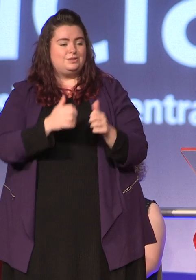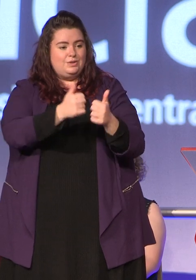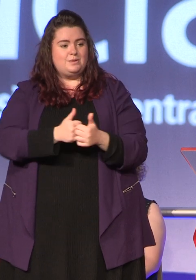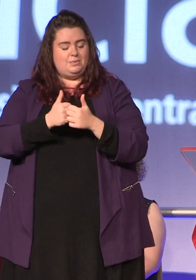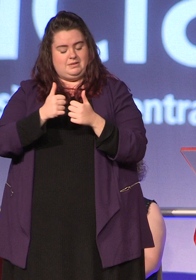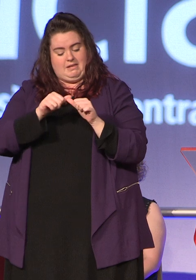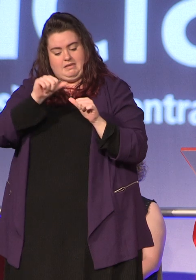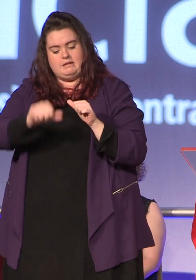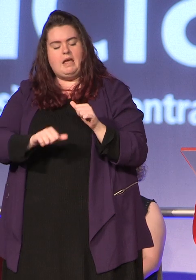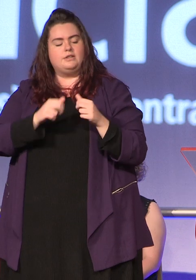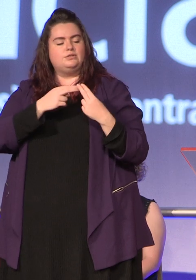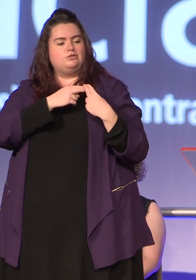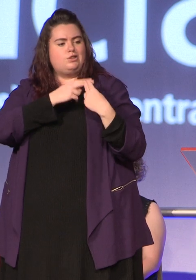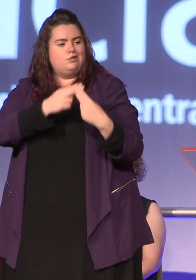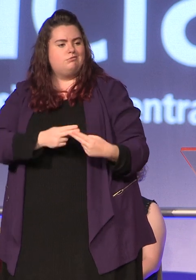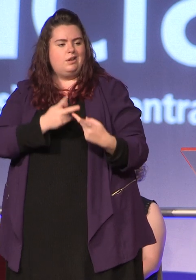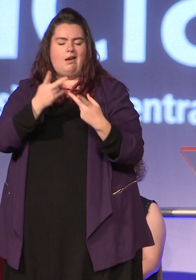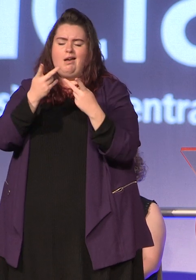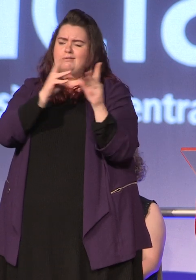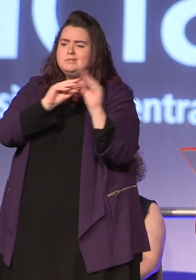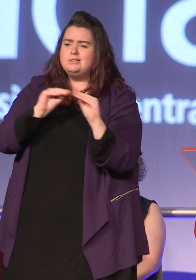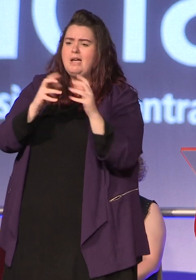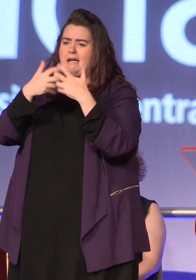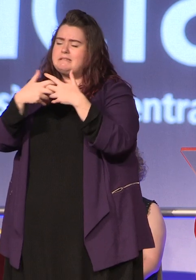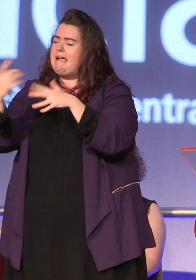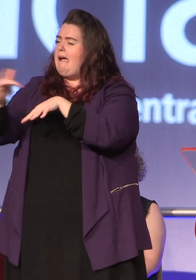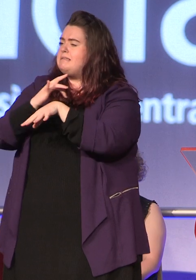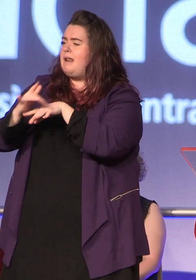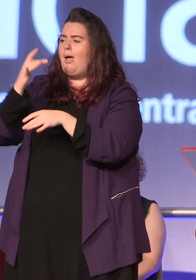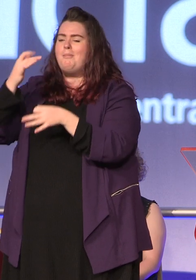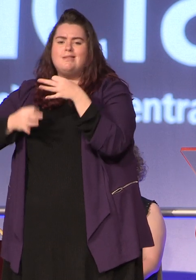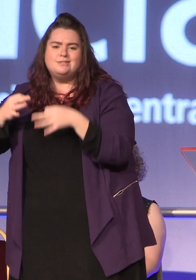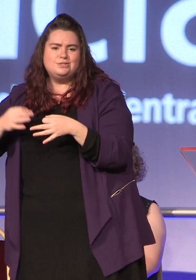generation of teachers, engineers entertainers, politicians and have shaped